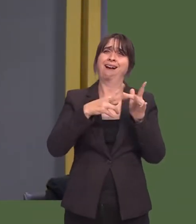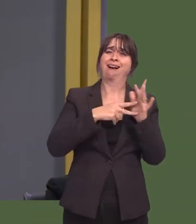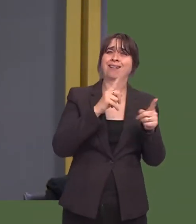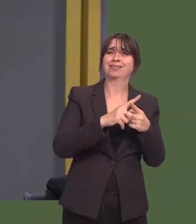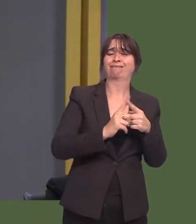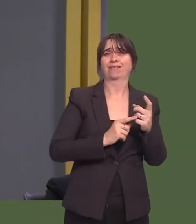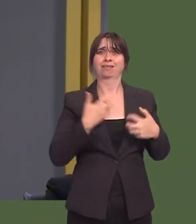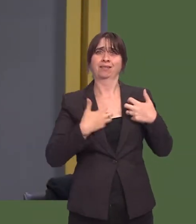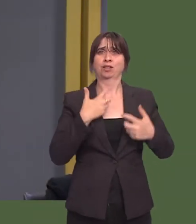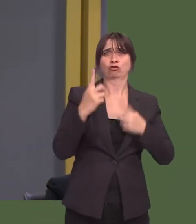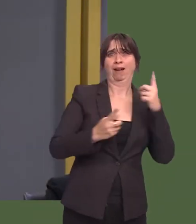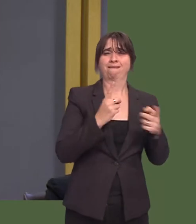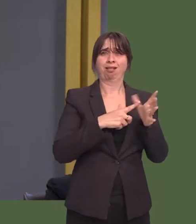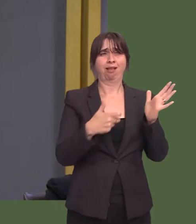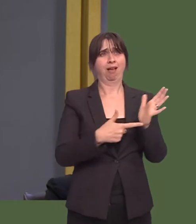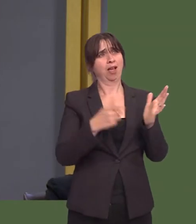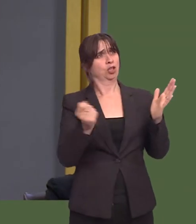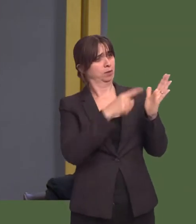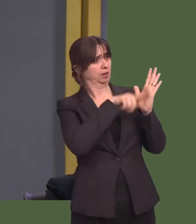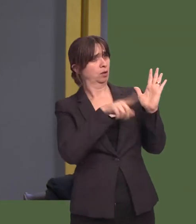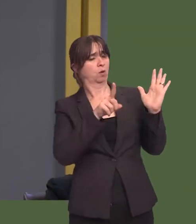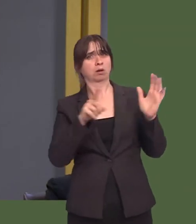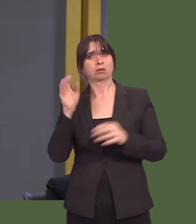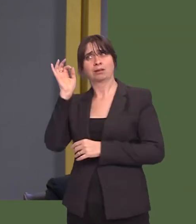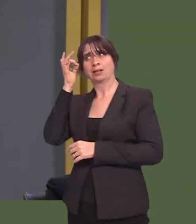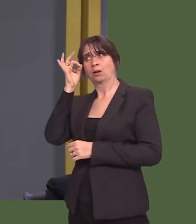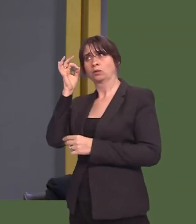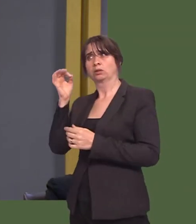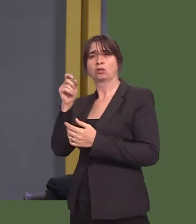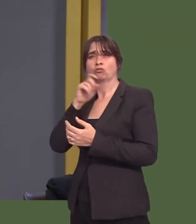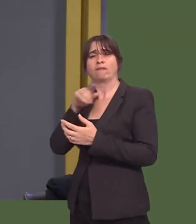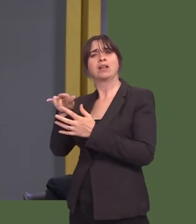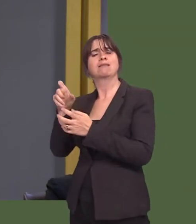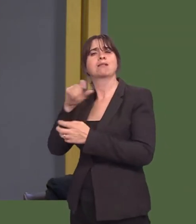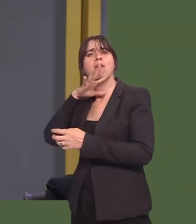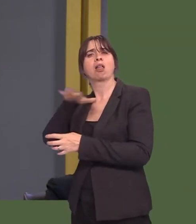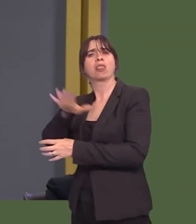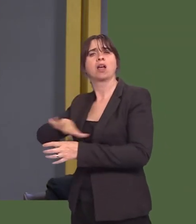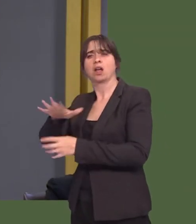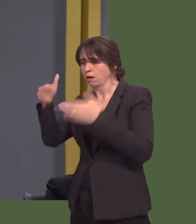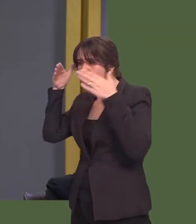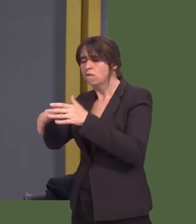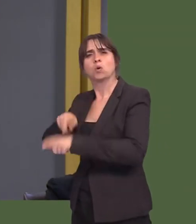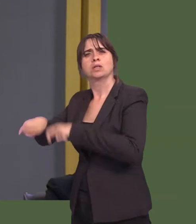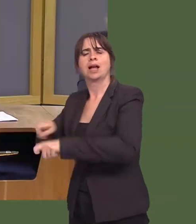In Carmarthenshire, the councilís draft strategy has an emphasis on sports cycling and on leisure cyclingó Y Llywydd / The Llywydd: Iím sorry, Iím going to have to intervene.